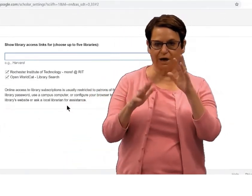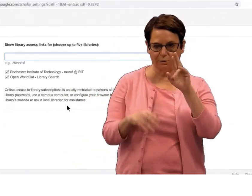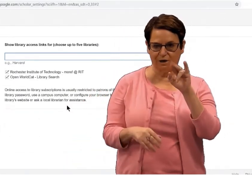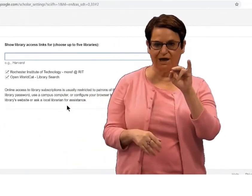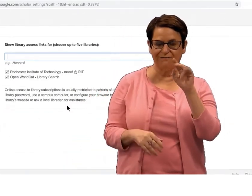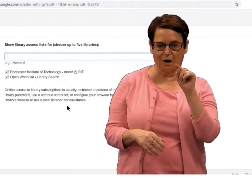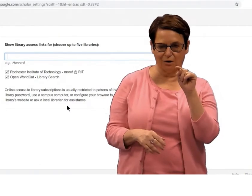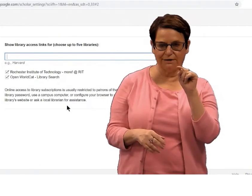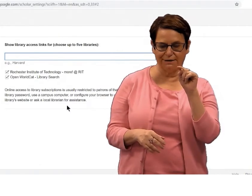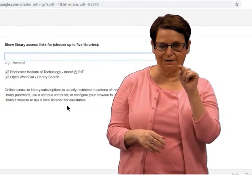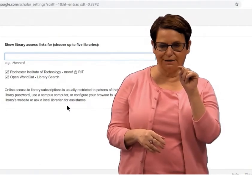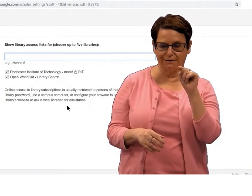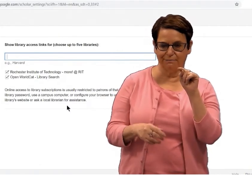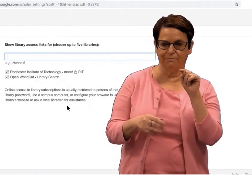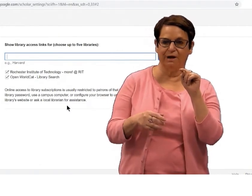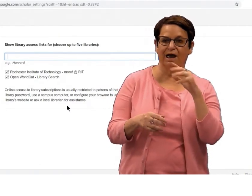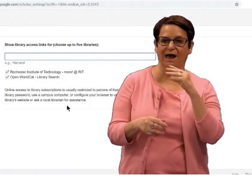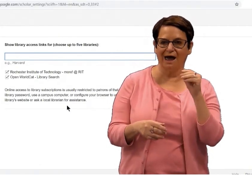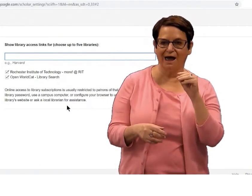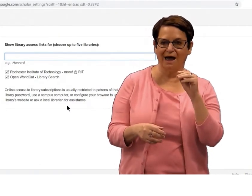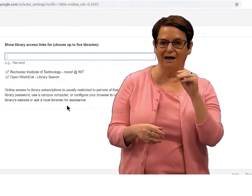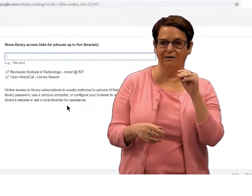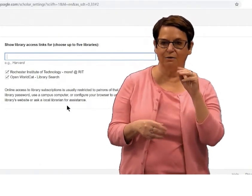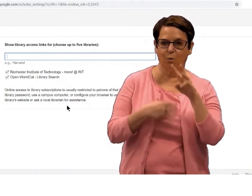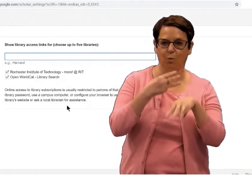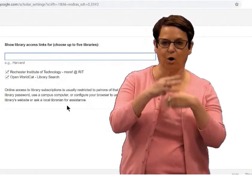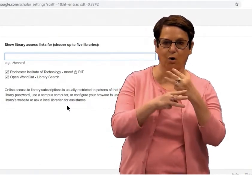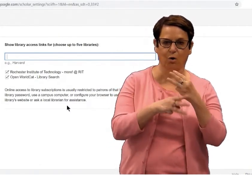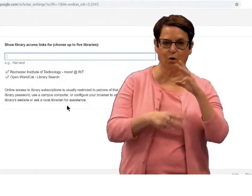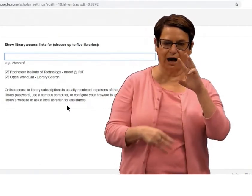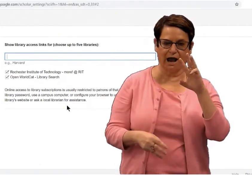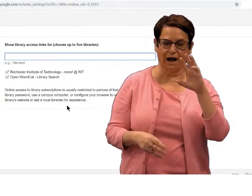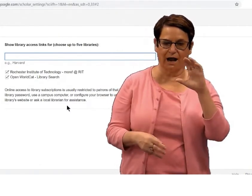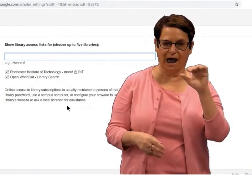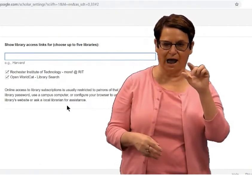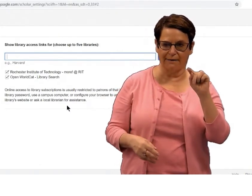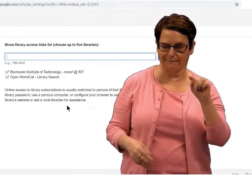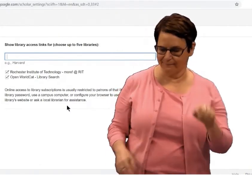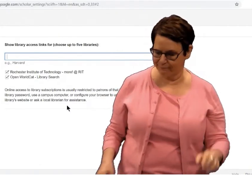I see I already have RIT as well as World Cat.